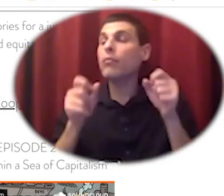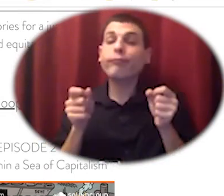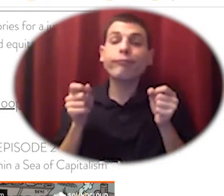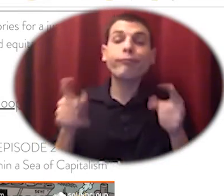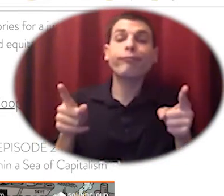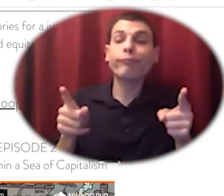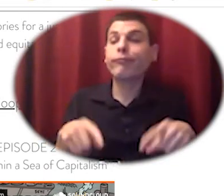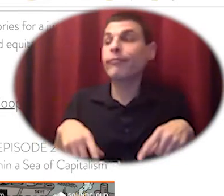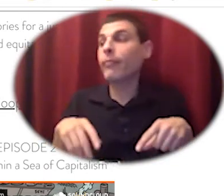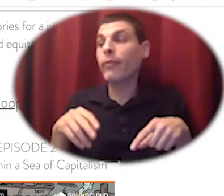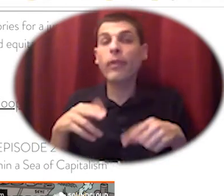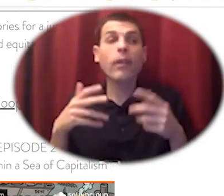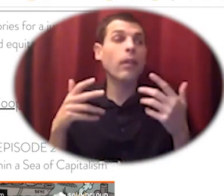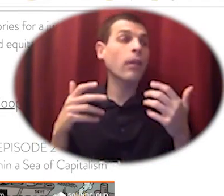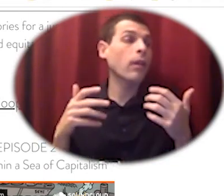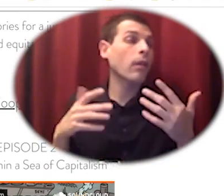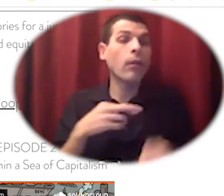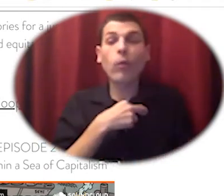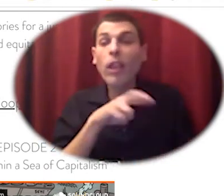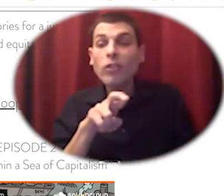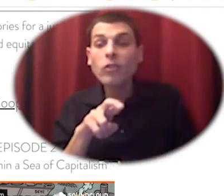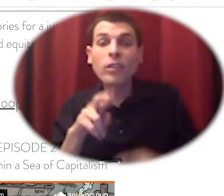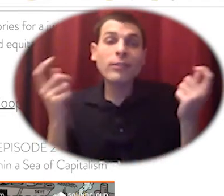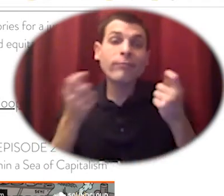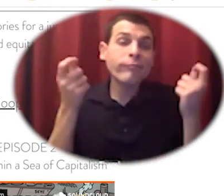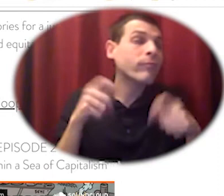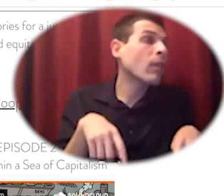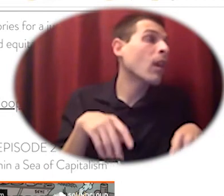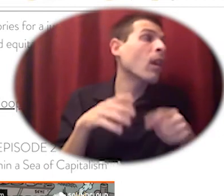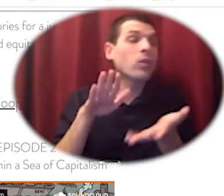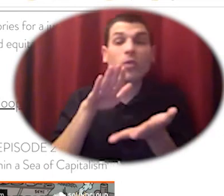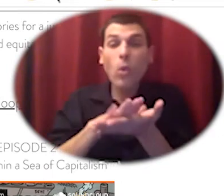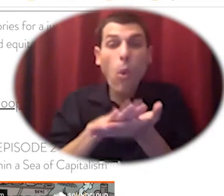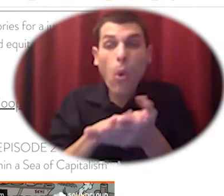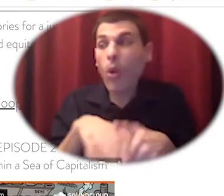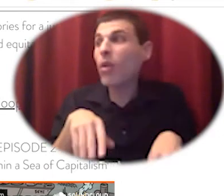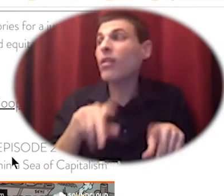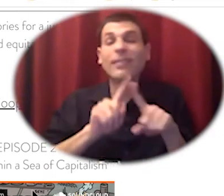services and schools for children until the families could get resettled throughout europe so